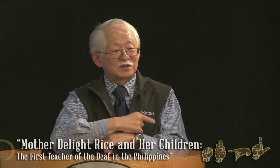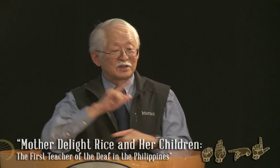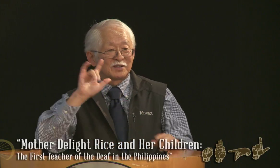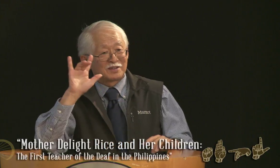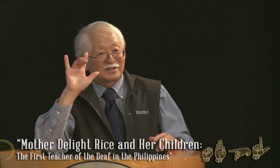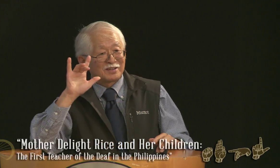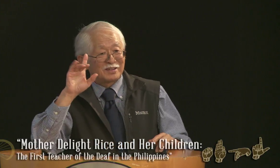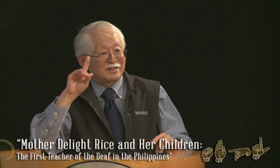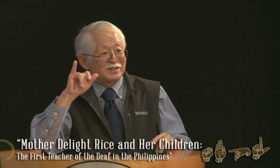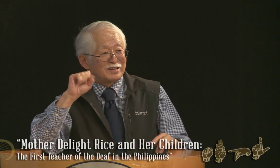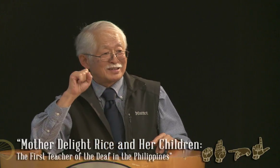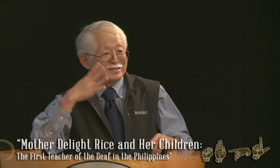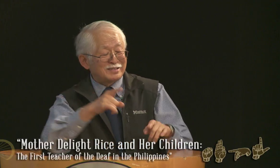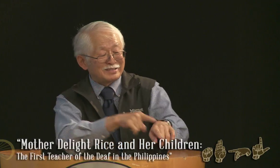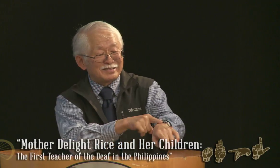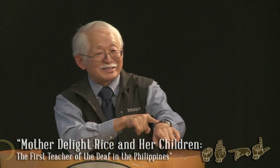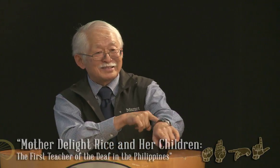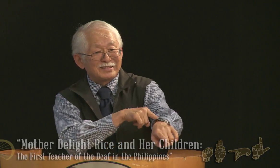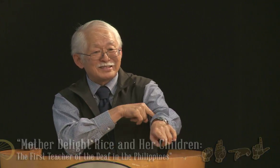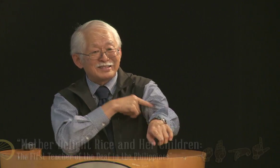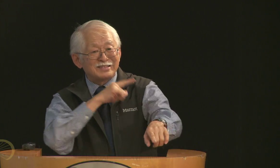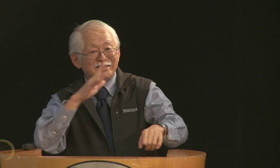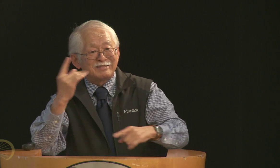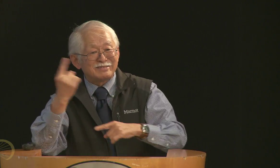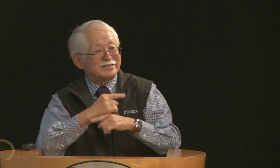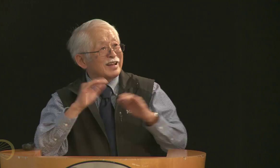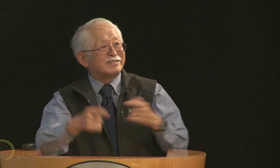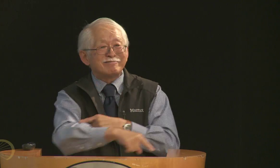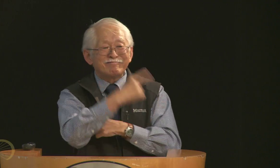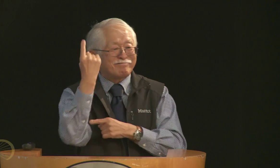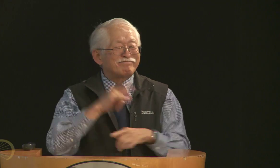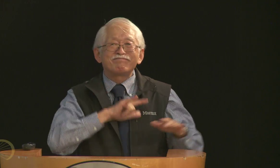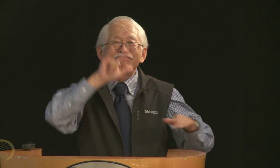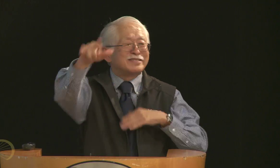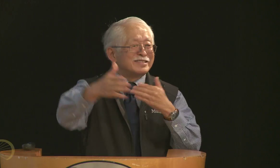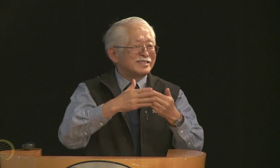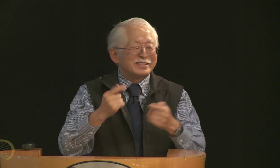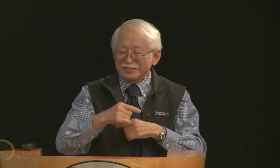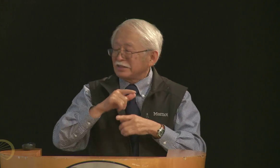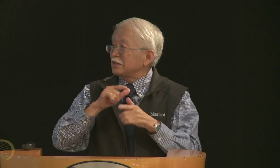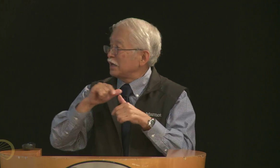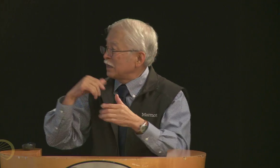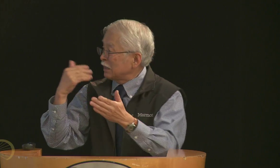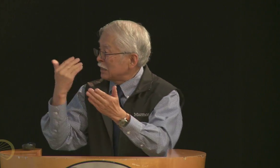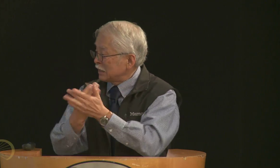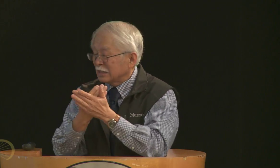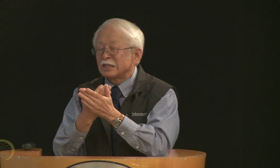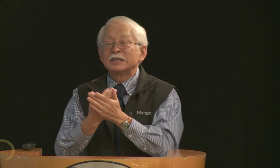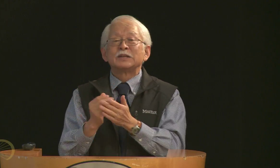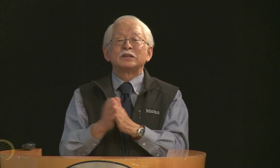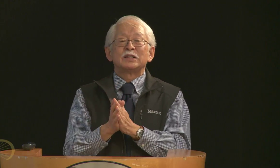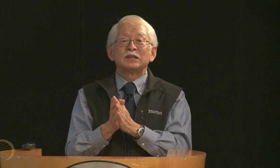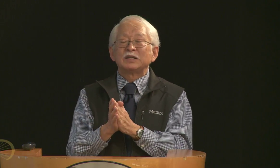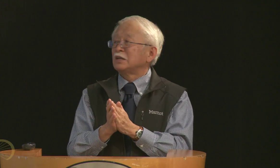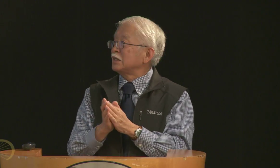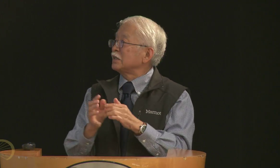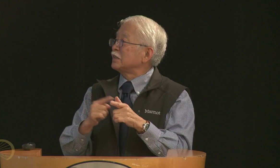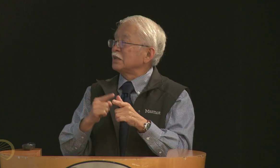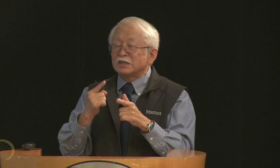it took about 25 days, twenty five days, on a ship to get from San Francisco to the Philippines. Now we fly in a matter of hours.